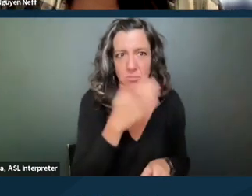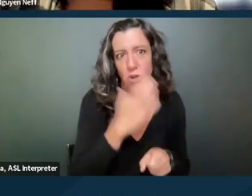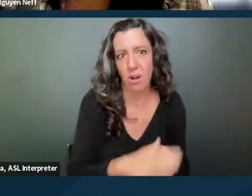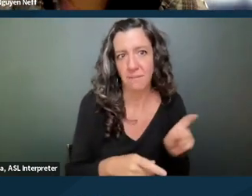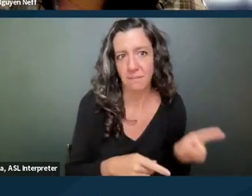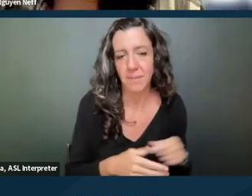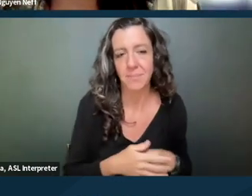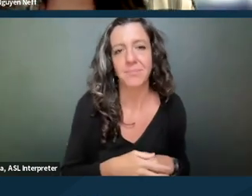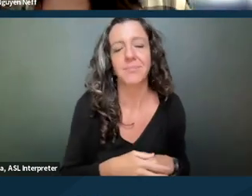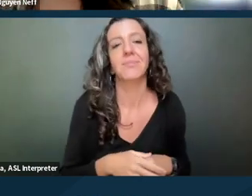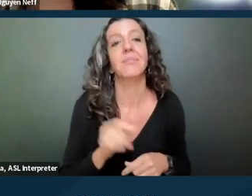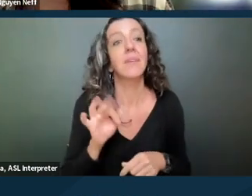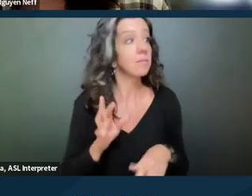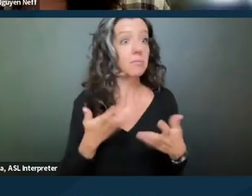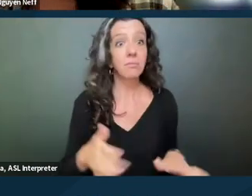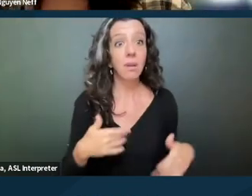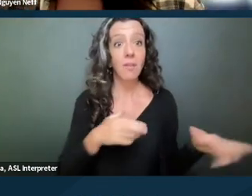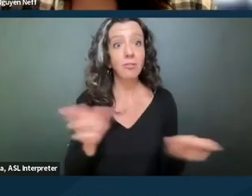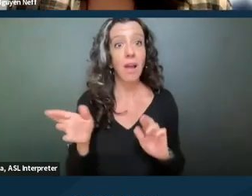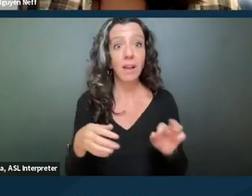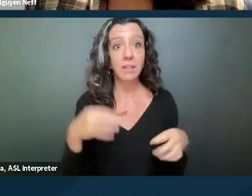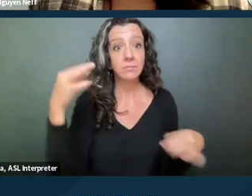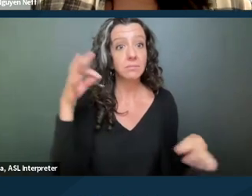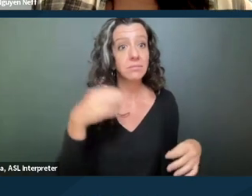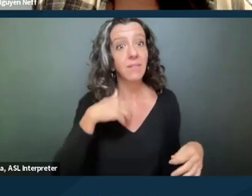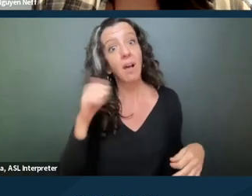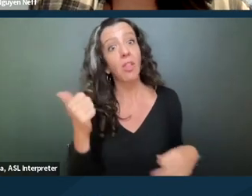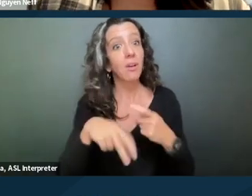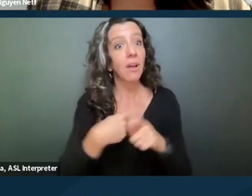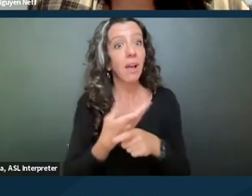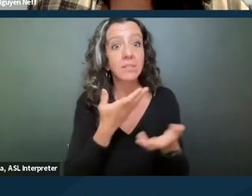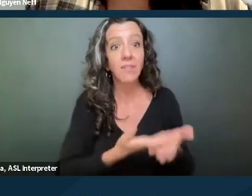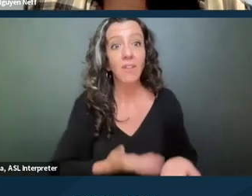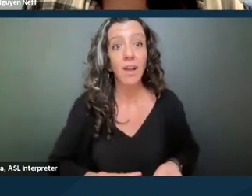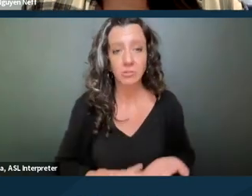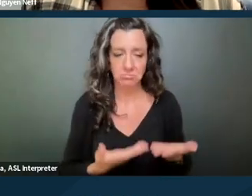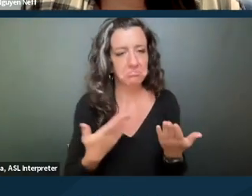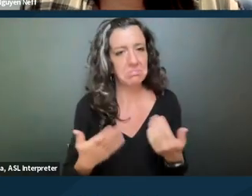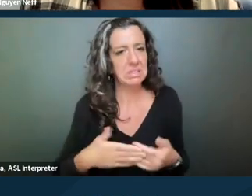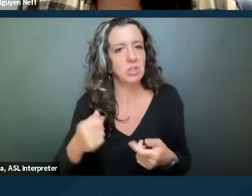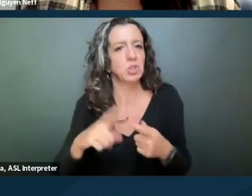If it's readily available and you have other means of verifying, I think that would be easier to just provide that.